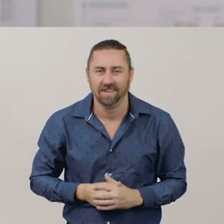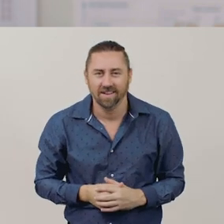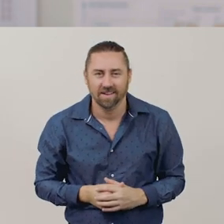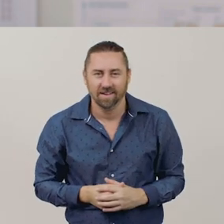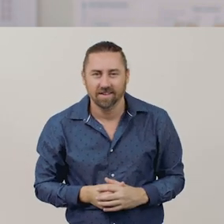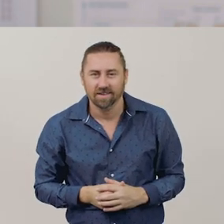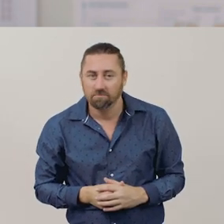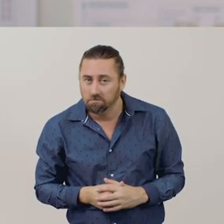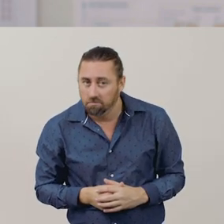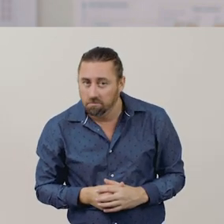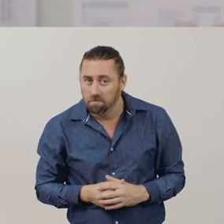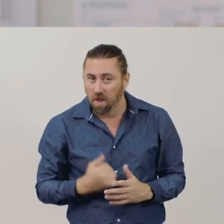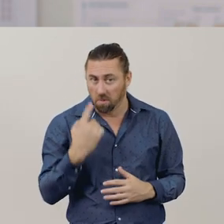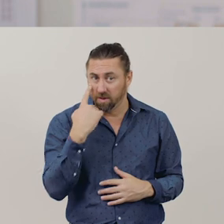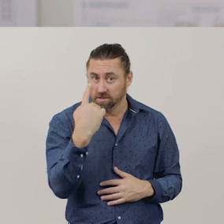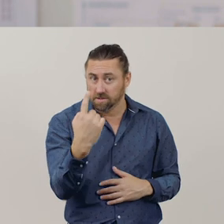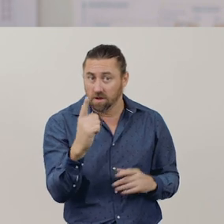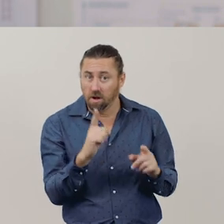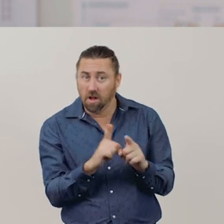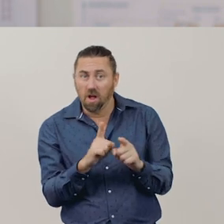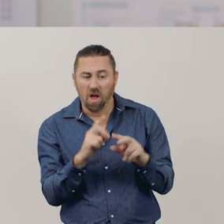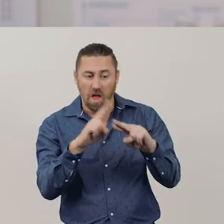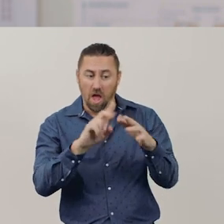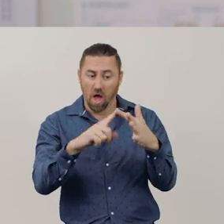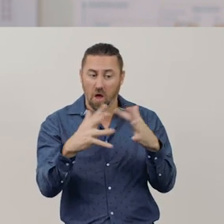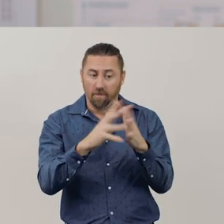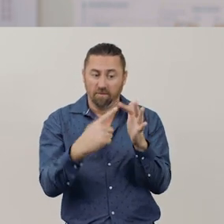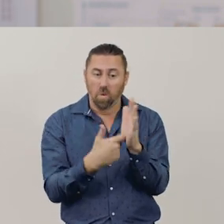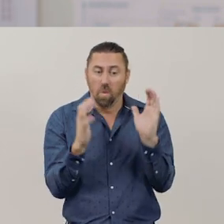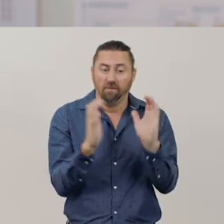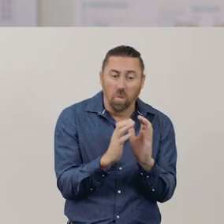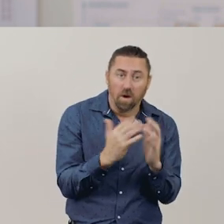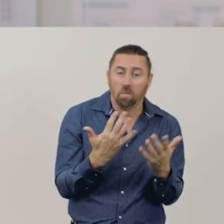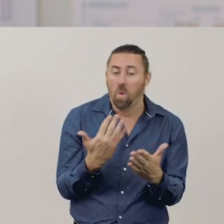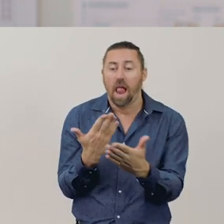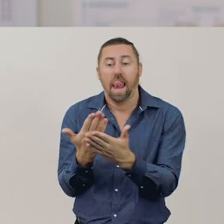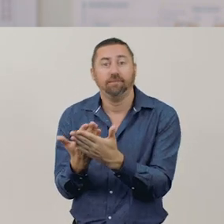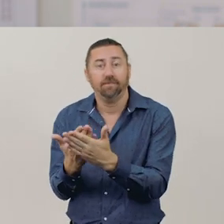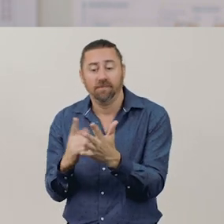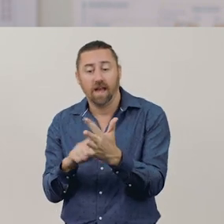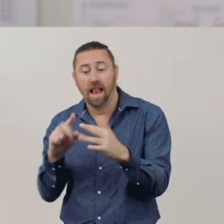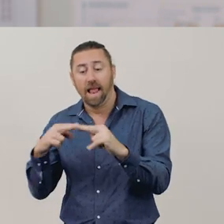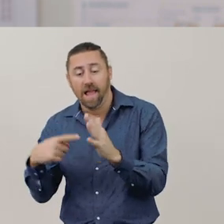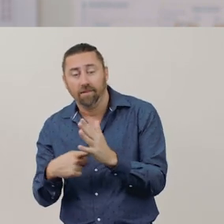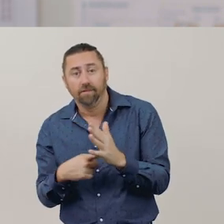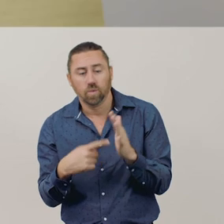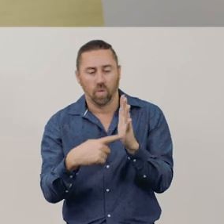We might see words such as ‘fewer’, ‘left’, and ‘taken away’.